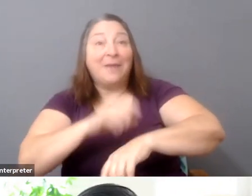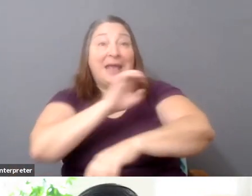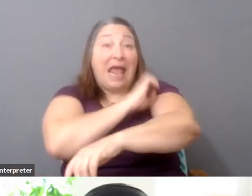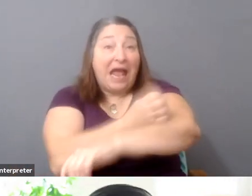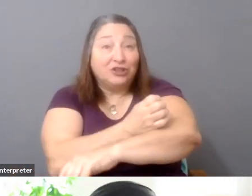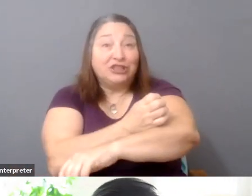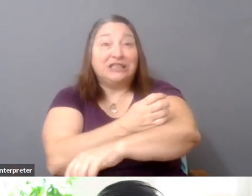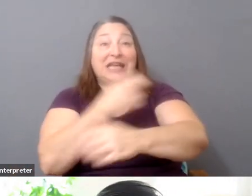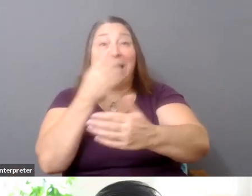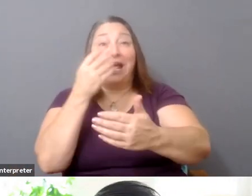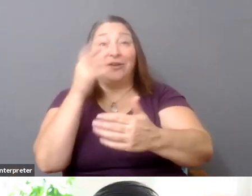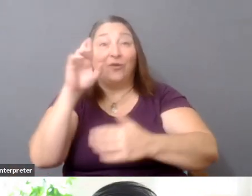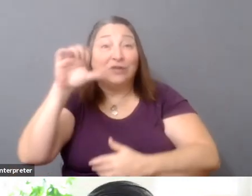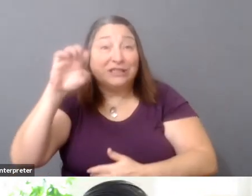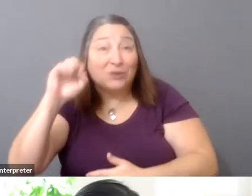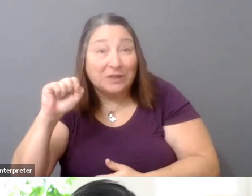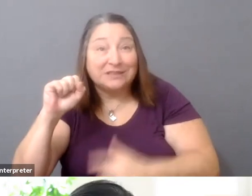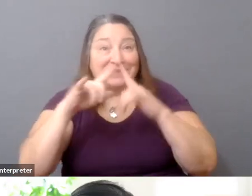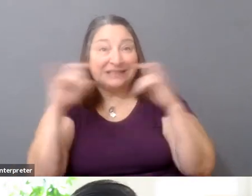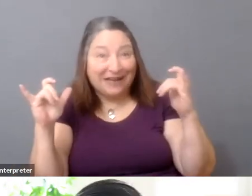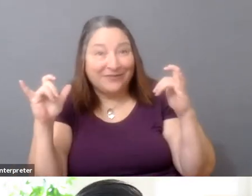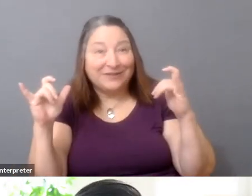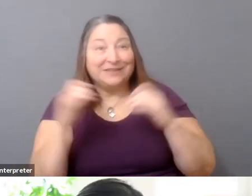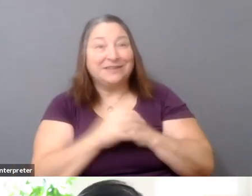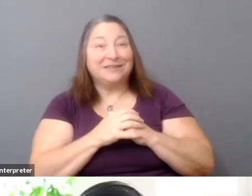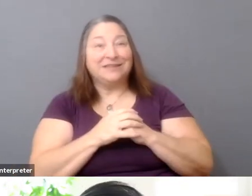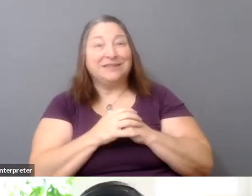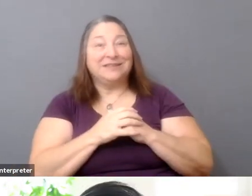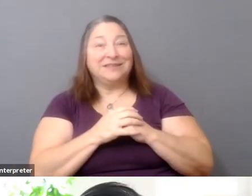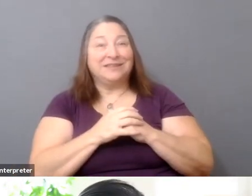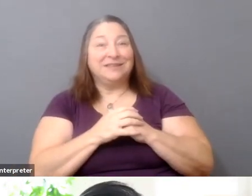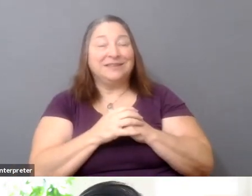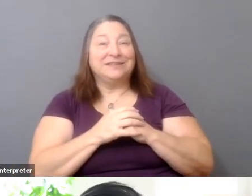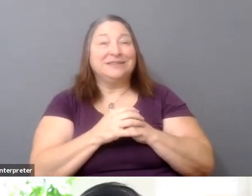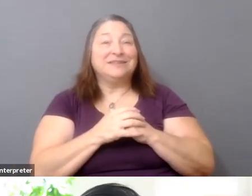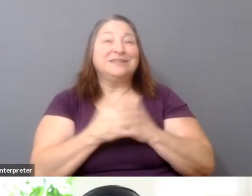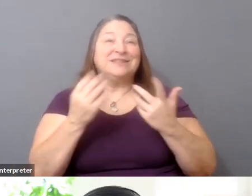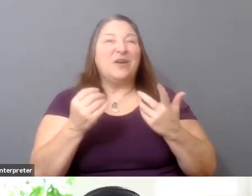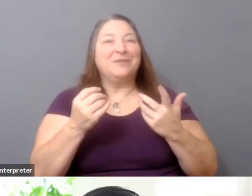convening a dinner party, and then as long as no one dies, you did a good job at running your dinner party.